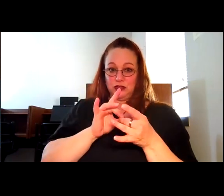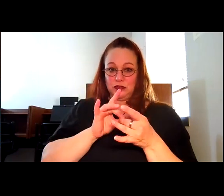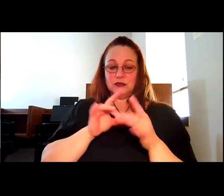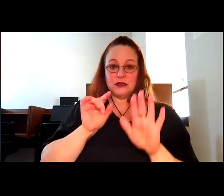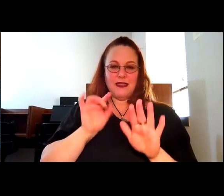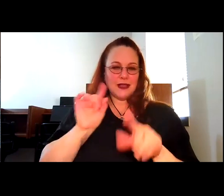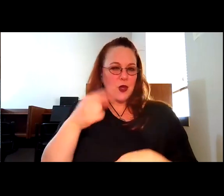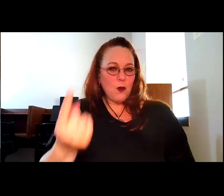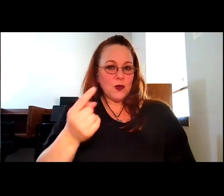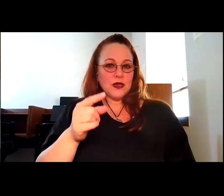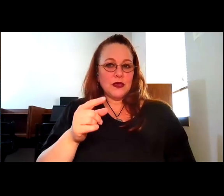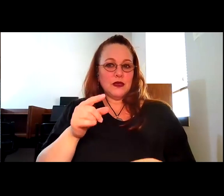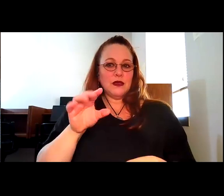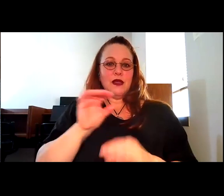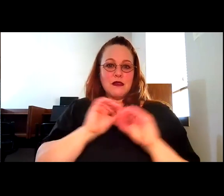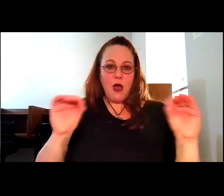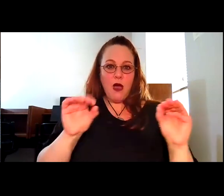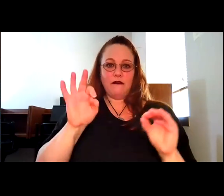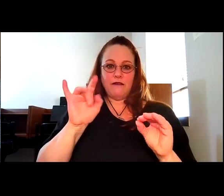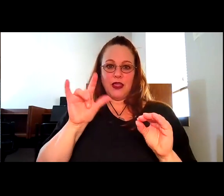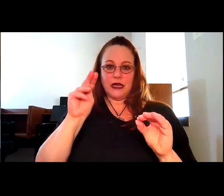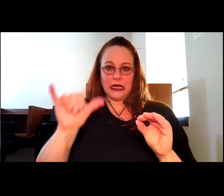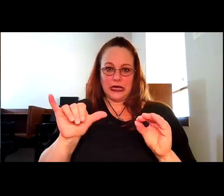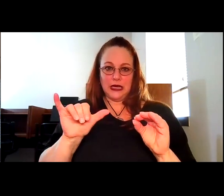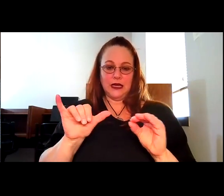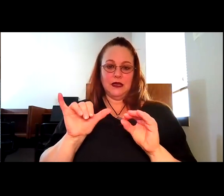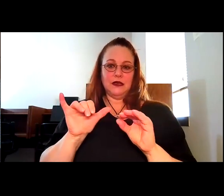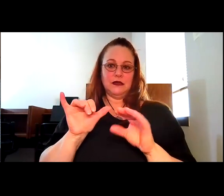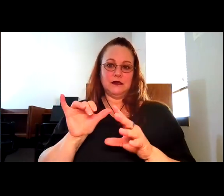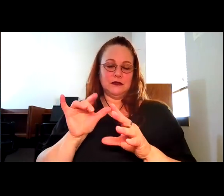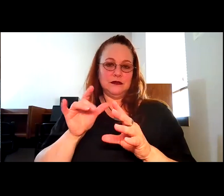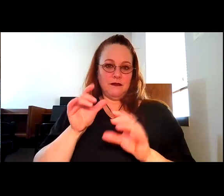Robyn Thomas: inhibiting qualifier disqualifier However, that